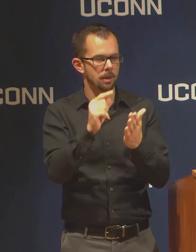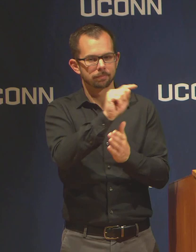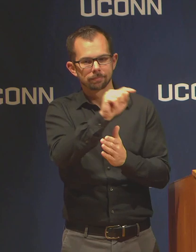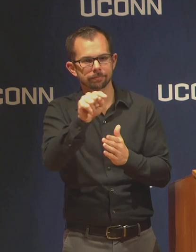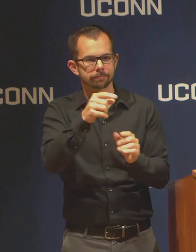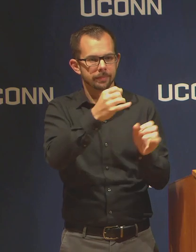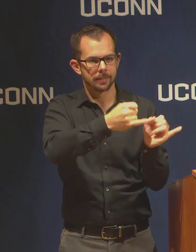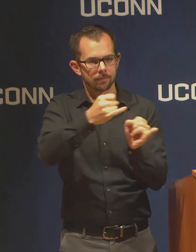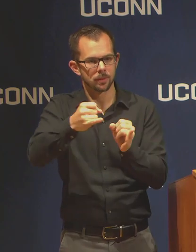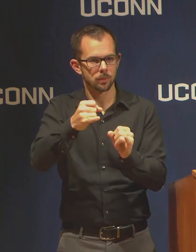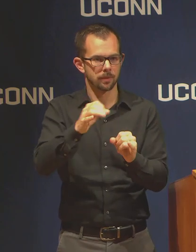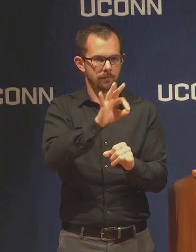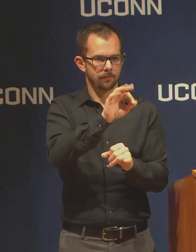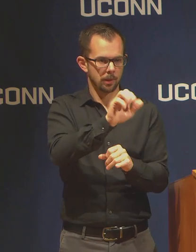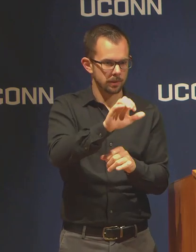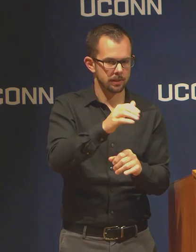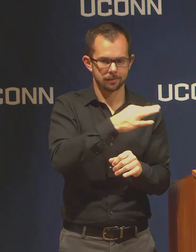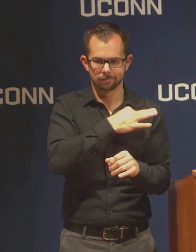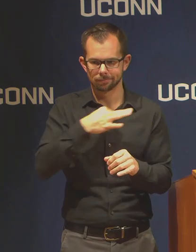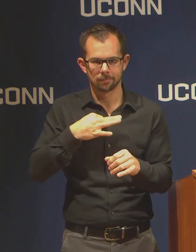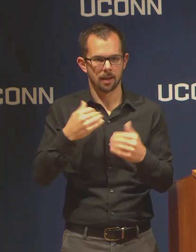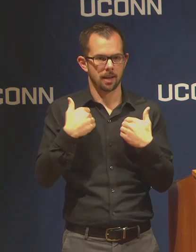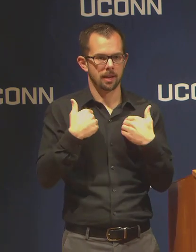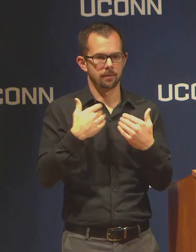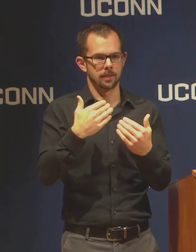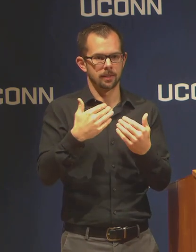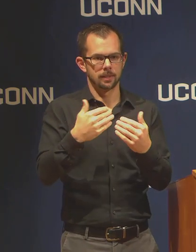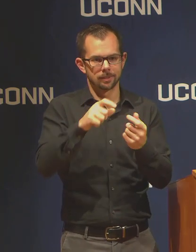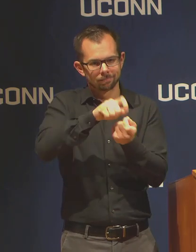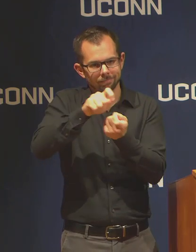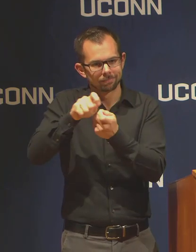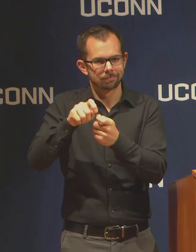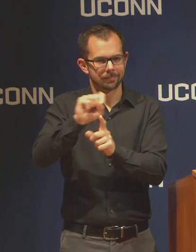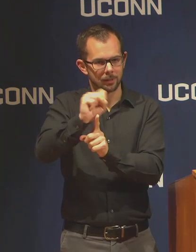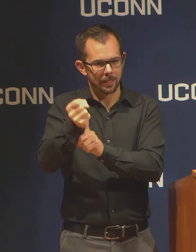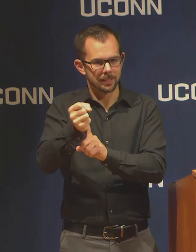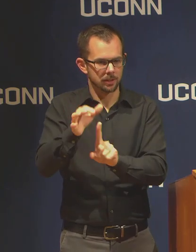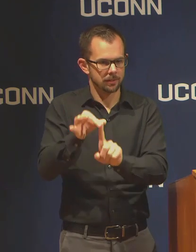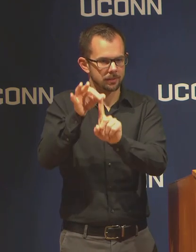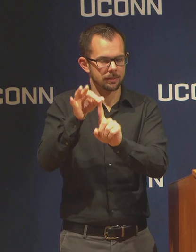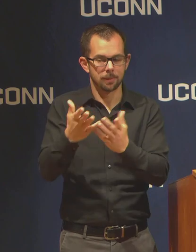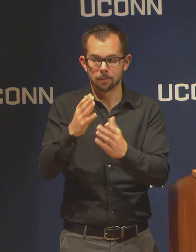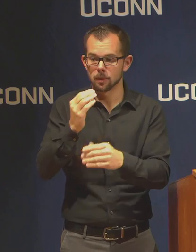they have burdens of home care for either children or elderly,